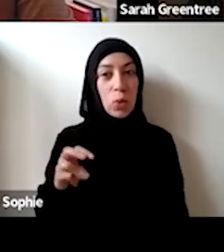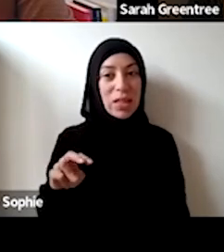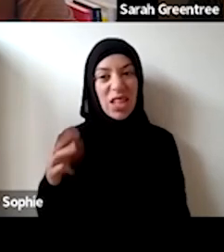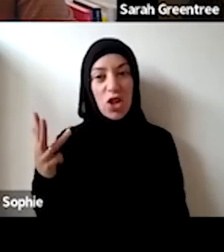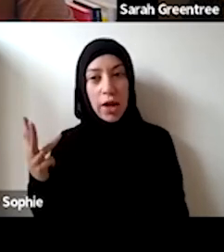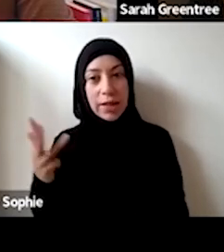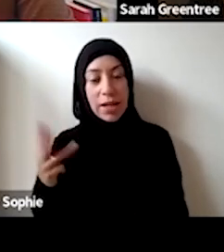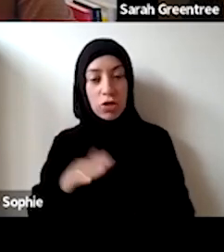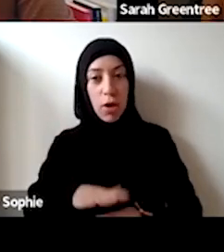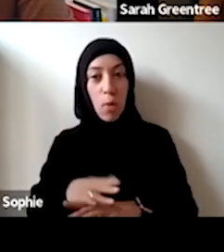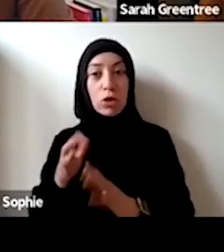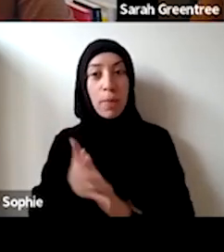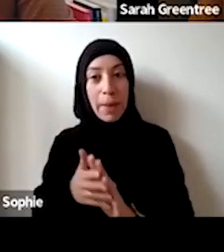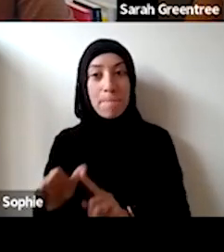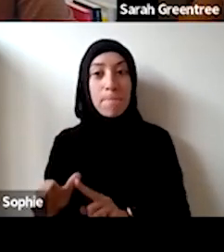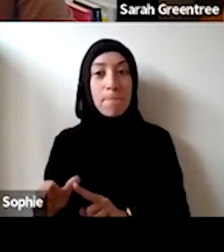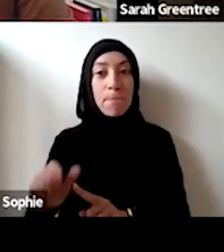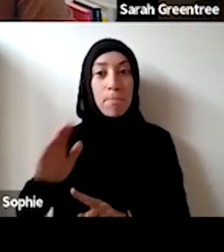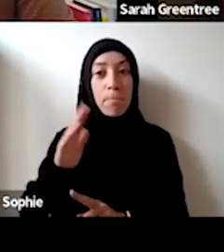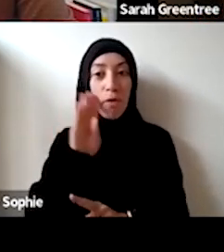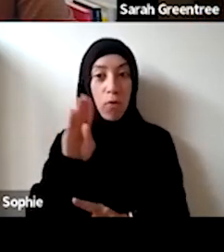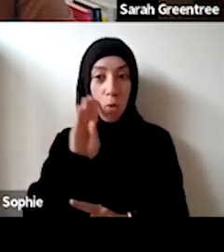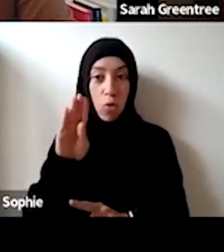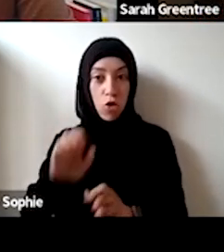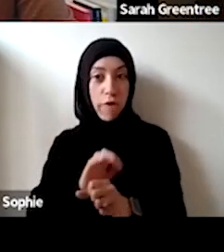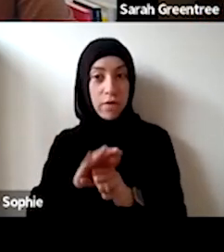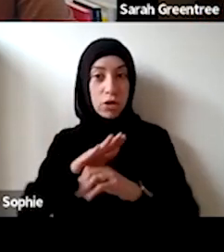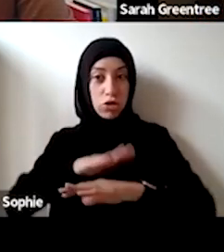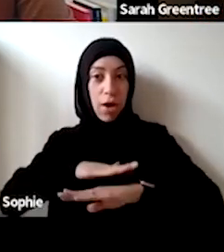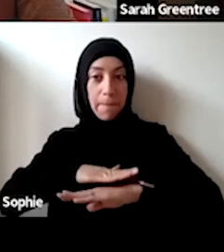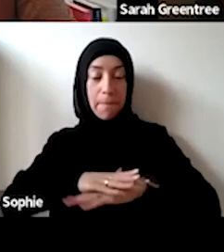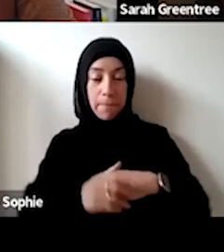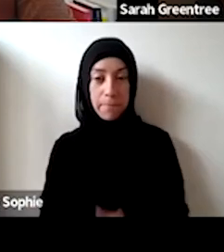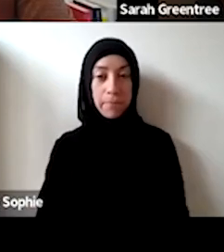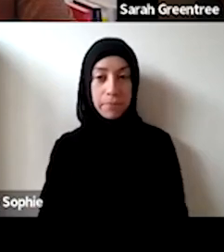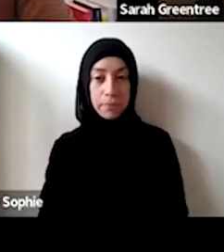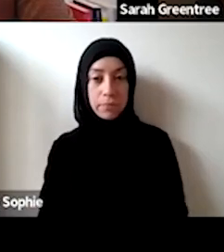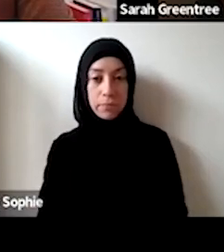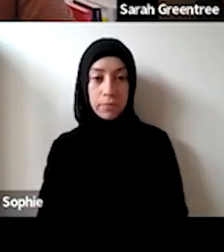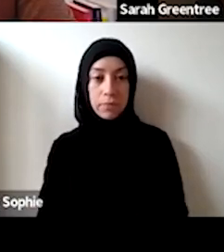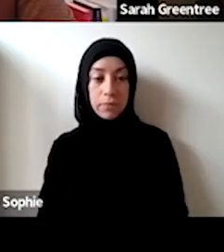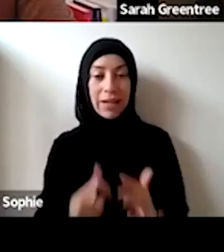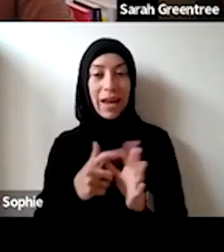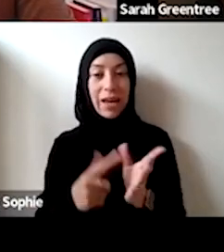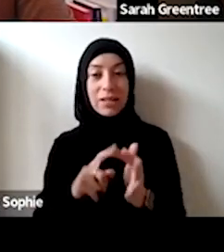2019 activity, which, was before the before the pandemic, too, yeah, Is there any further information for organizations, planning as delivery partners, previously service before the pandemic. Kate has asked, is there any further organizations. As I mentioned, there will be more detail on that.